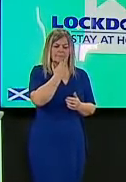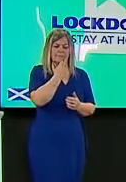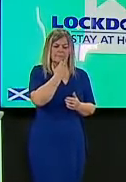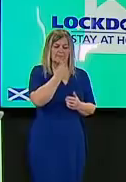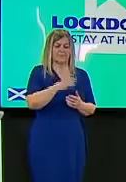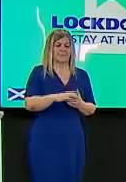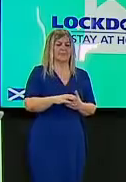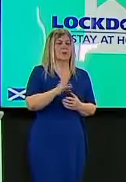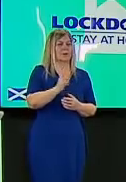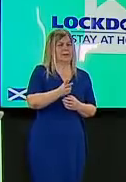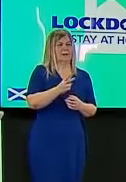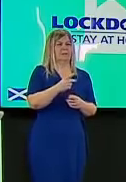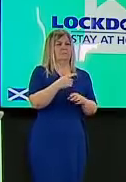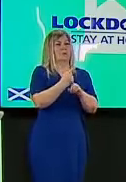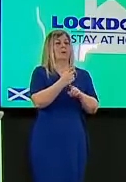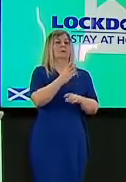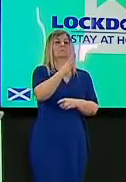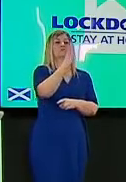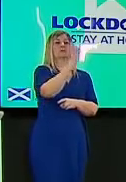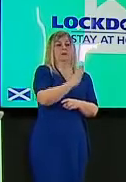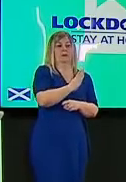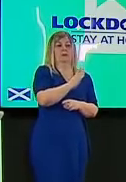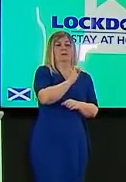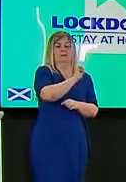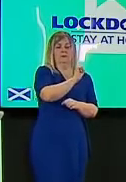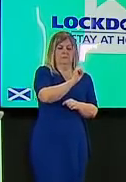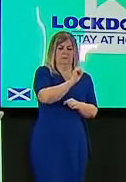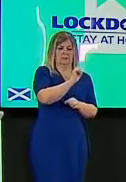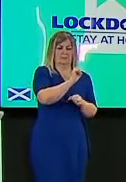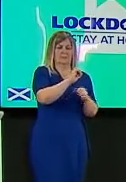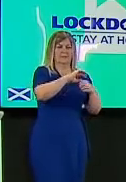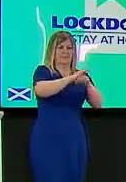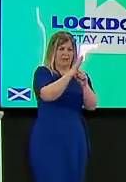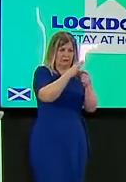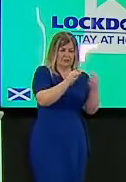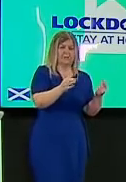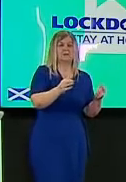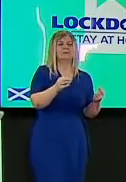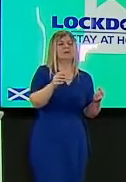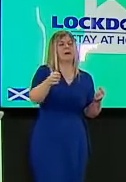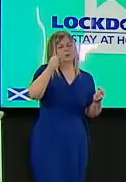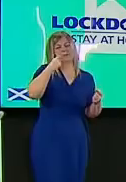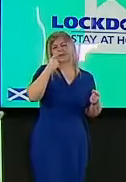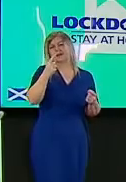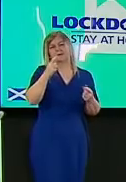variant um i know you said that genomic sequencing isn't an immediate process is there a kind of